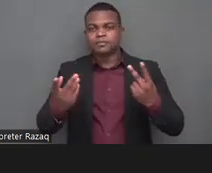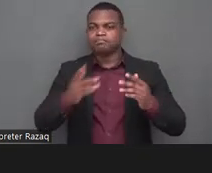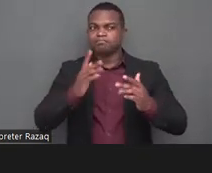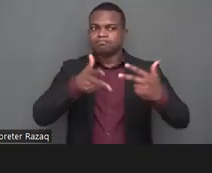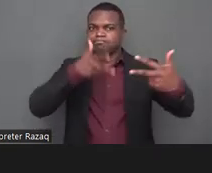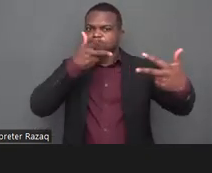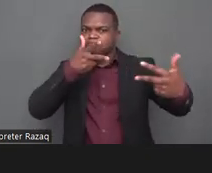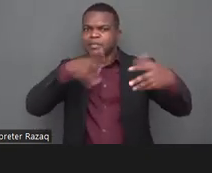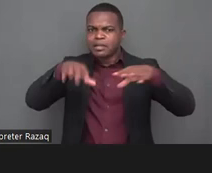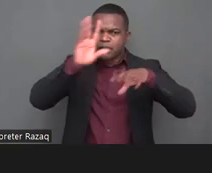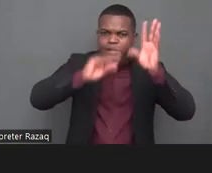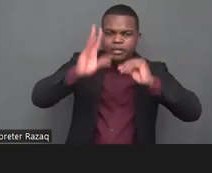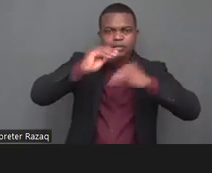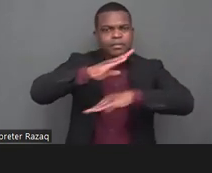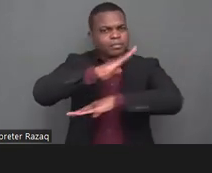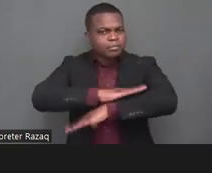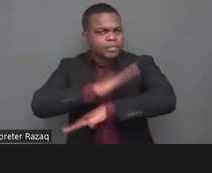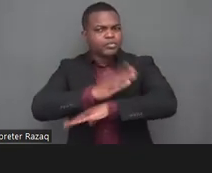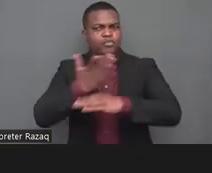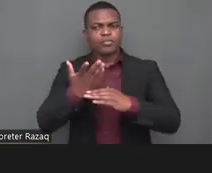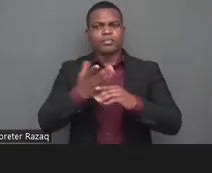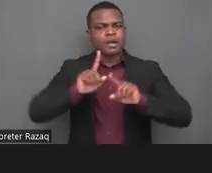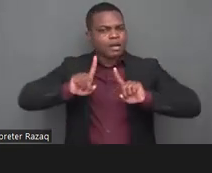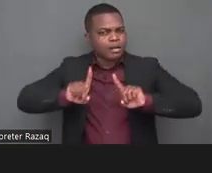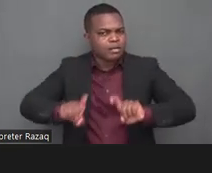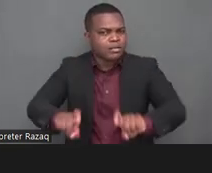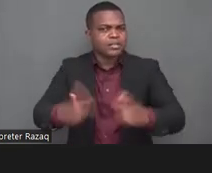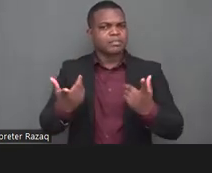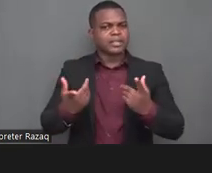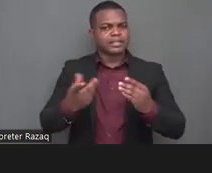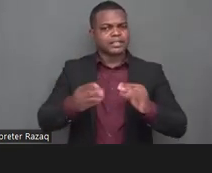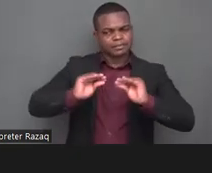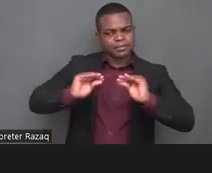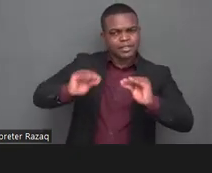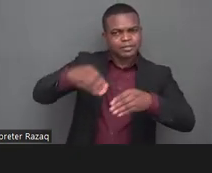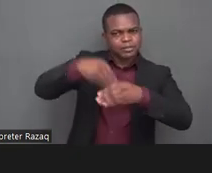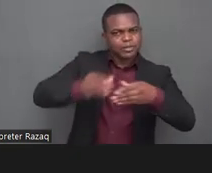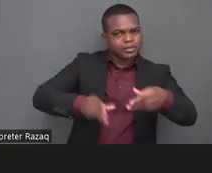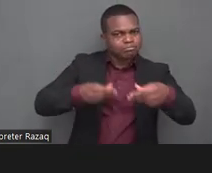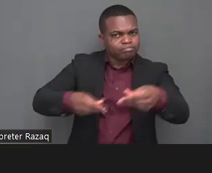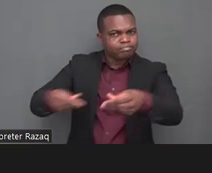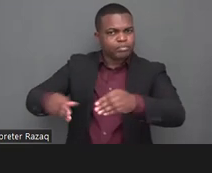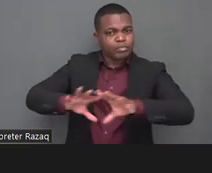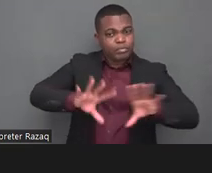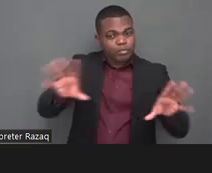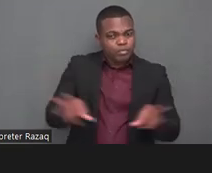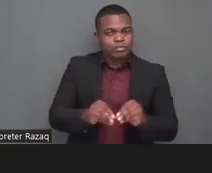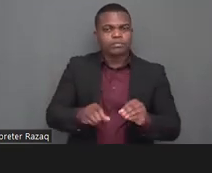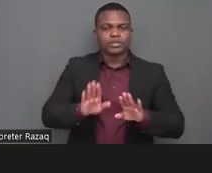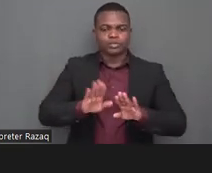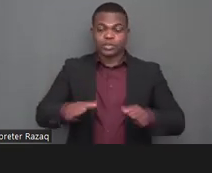disabilities to place them on an equal footing as children without disabilities thank you james